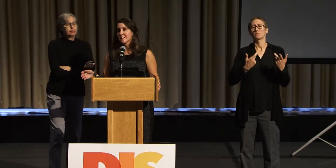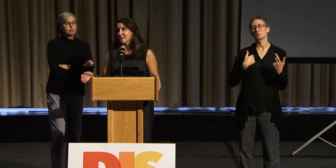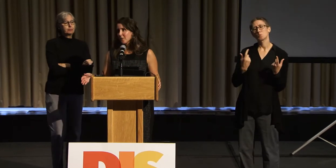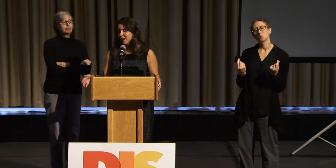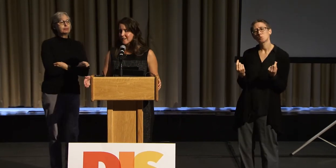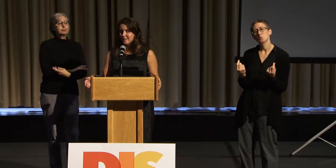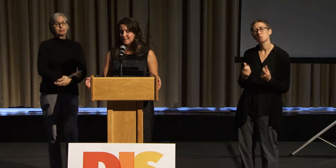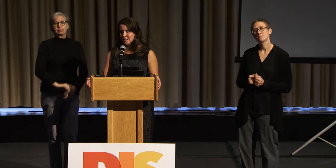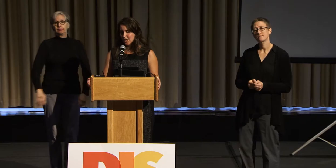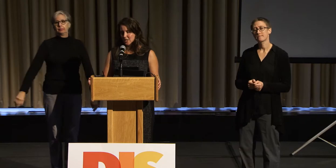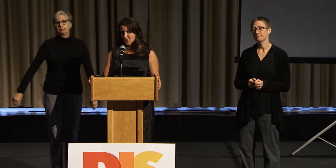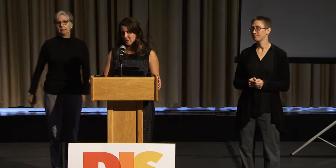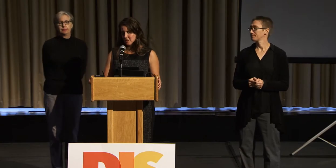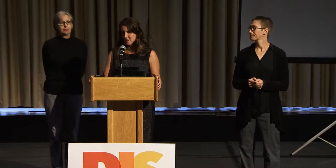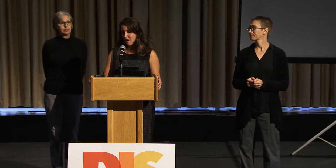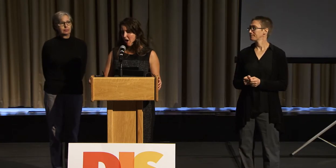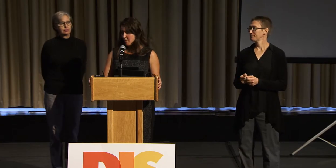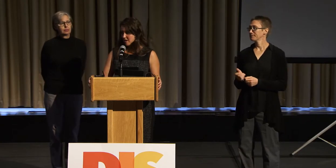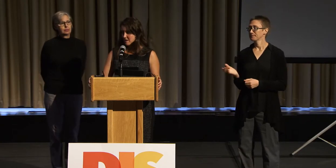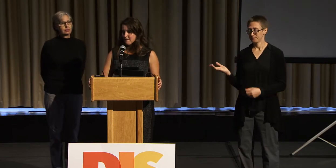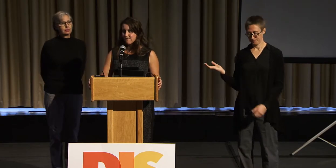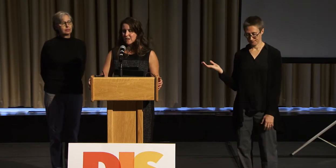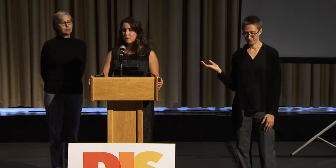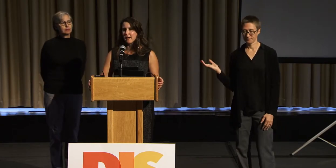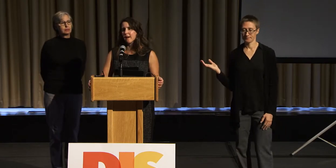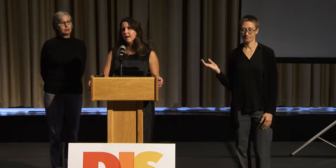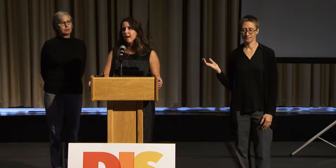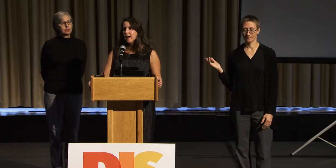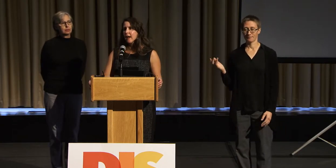That's a great suggestion, comment, and feedback.